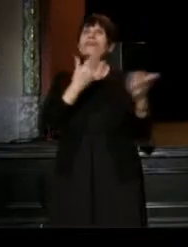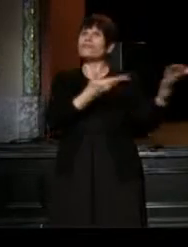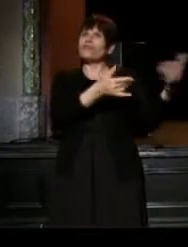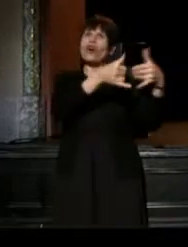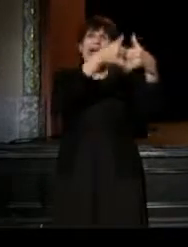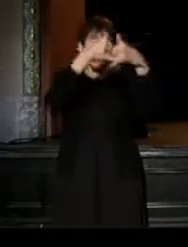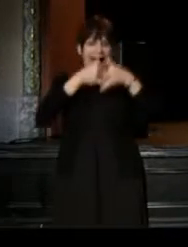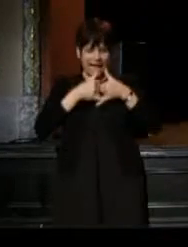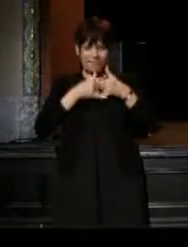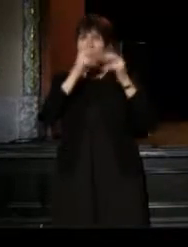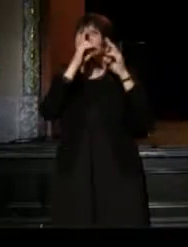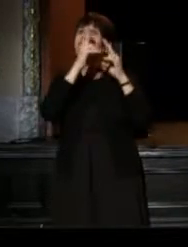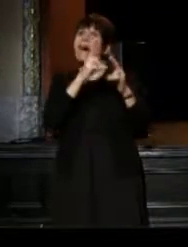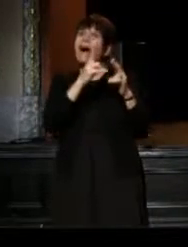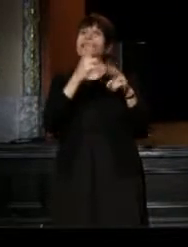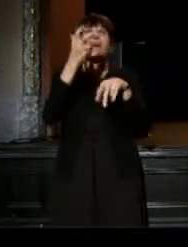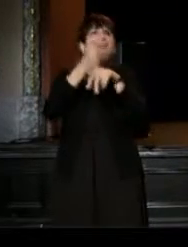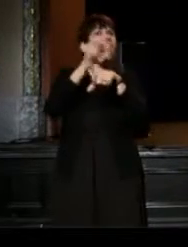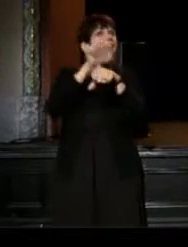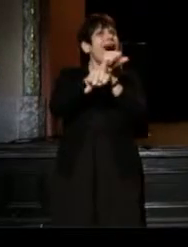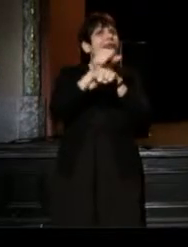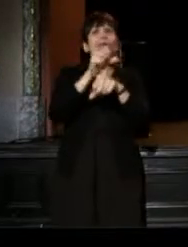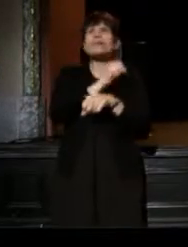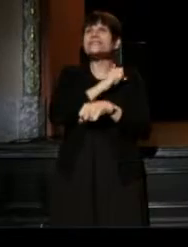and for the hardworking staff at TCG: